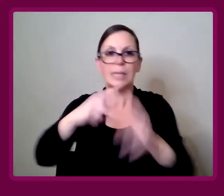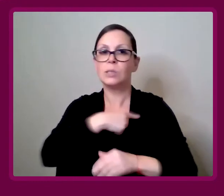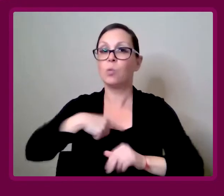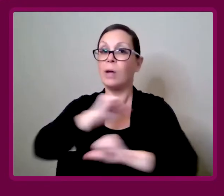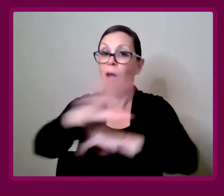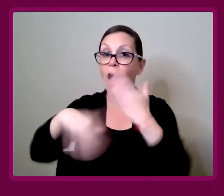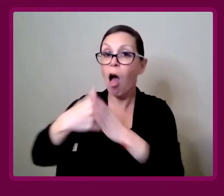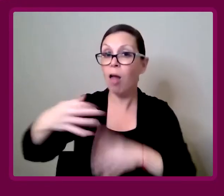We all benefit from it.